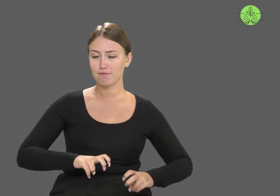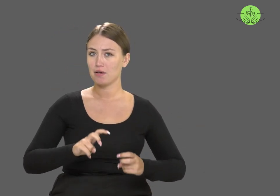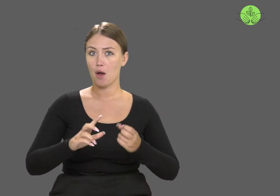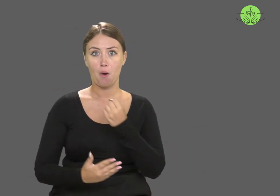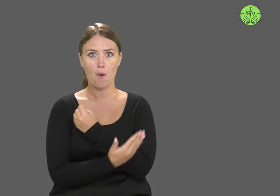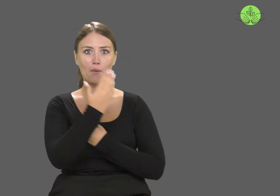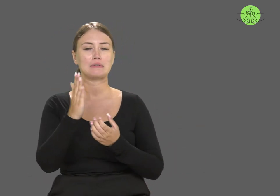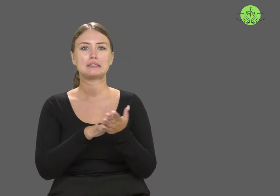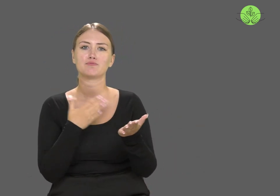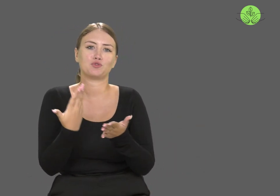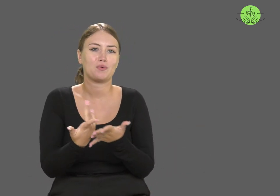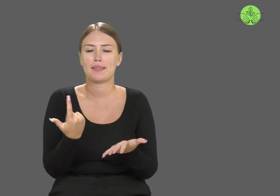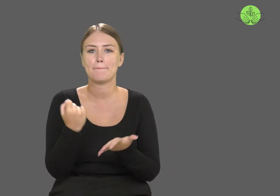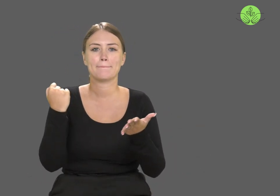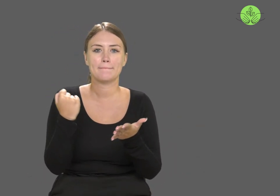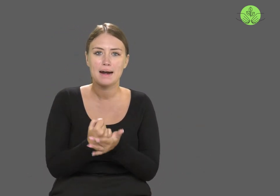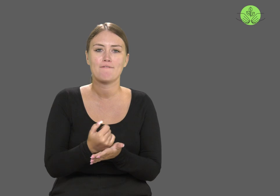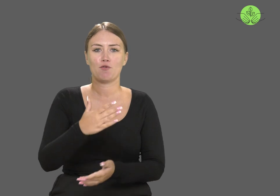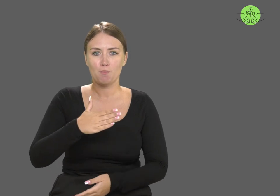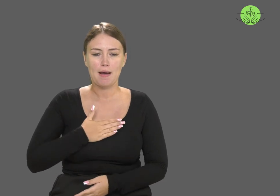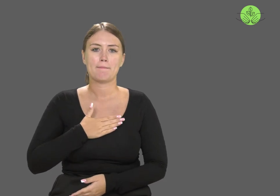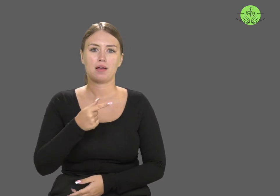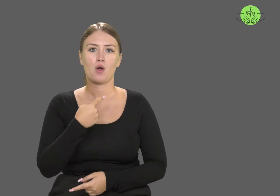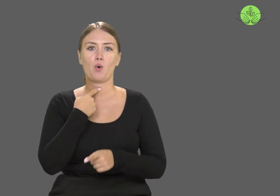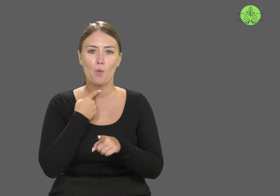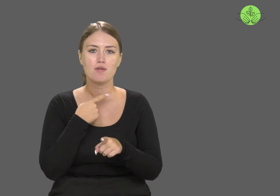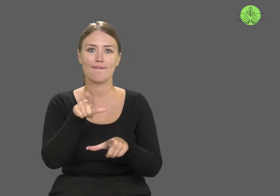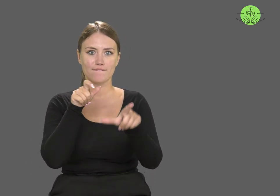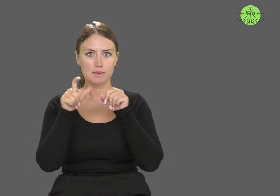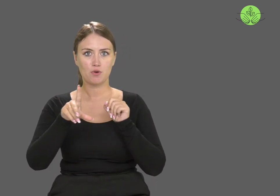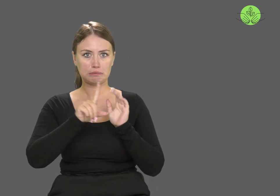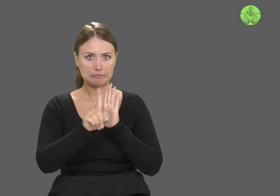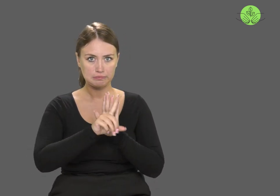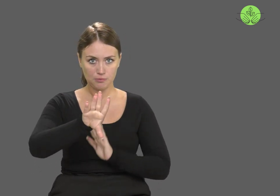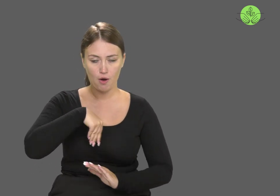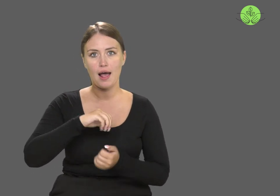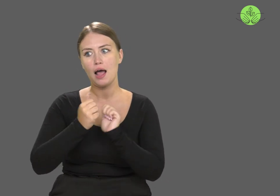even the right to vote,